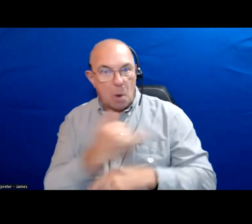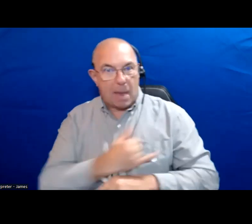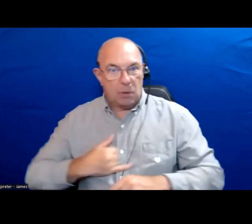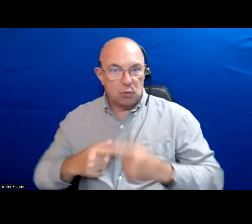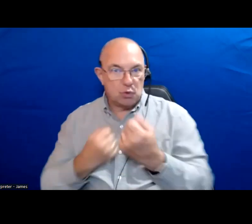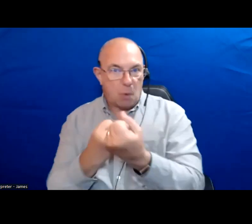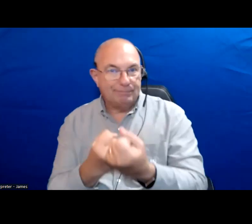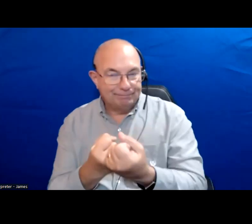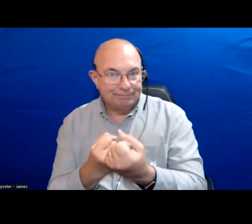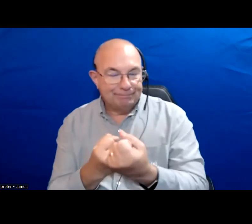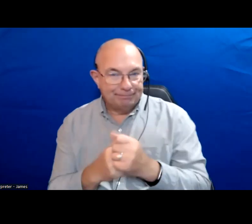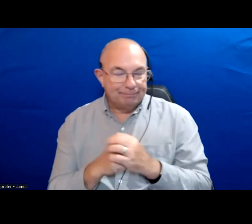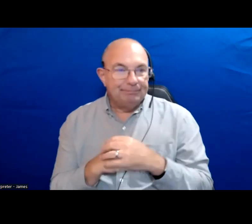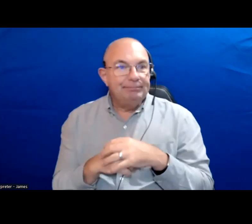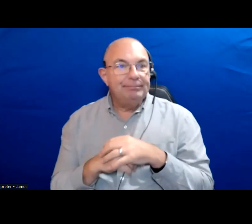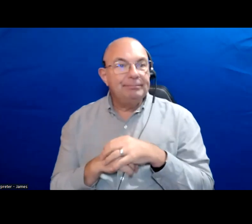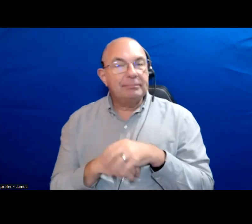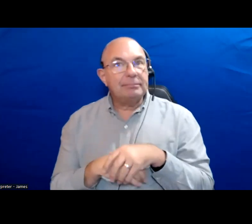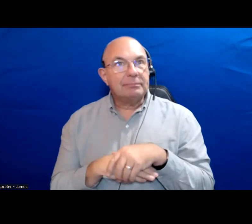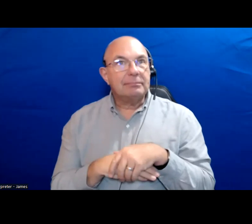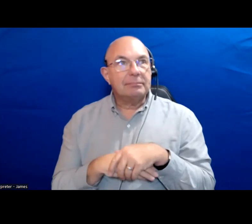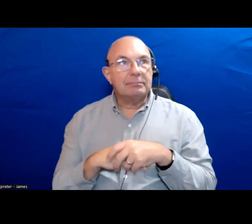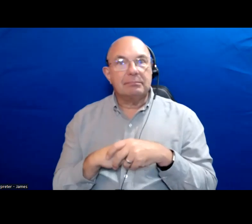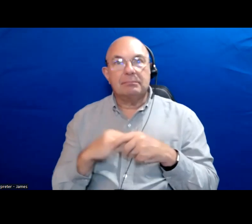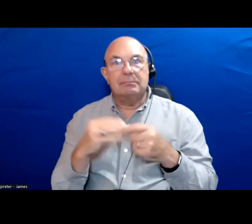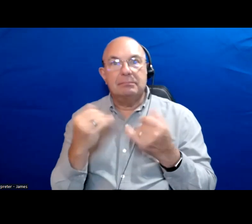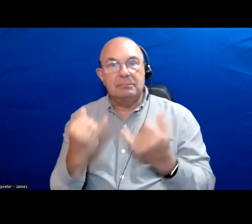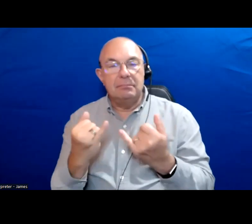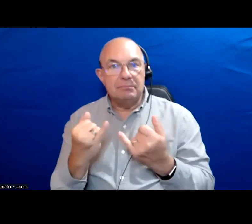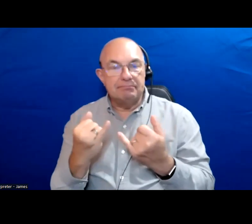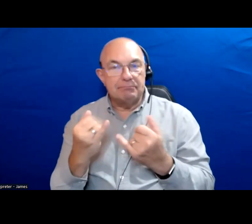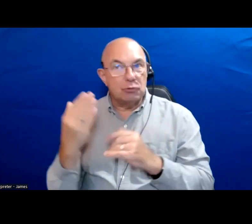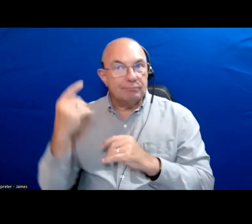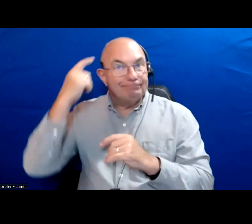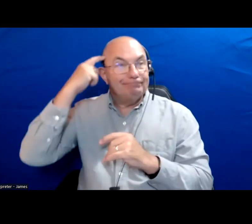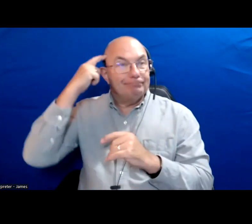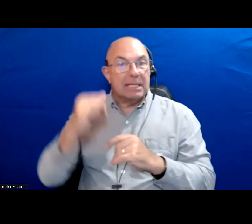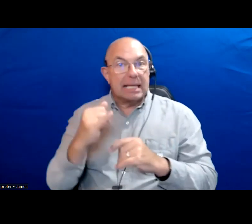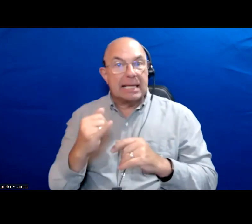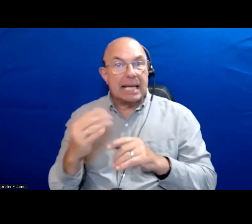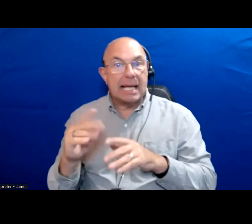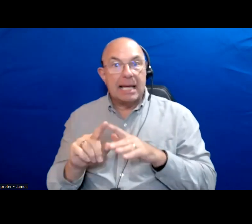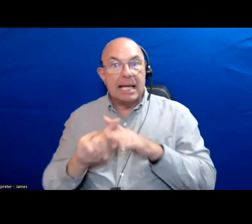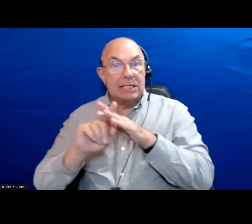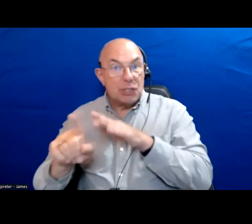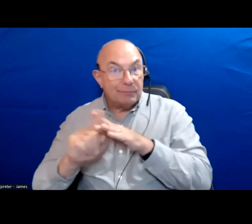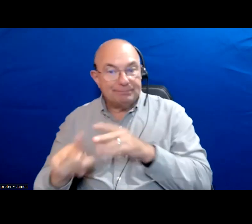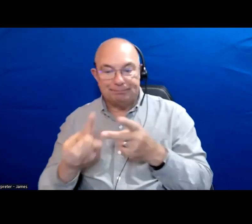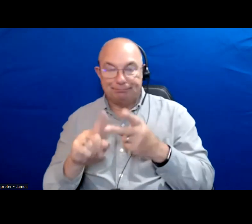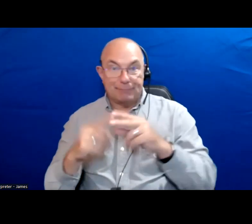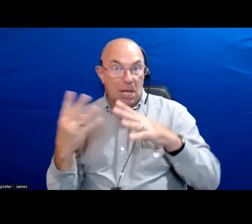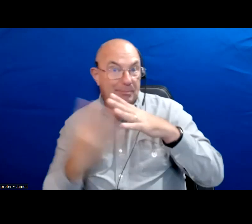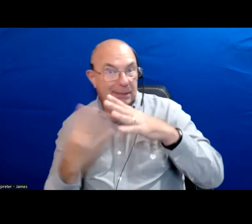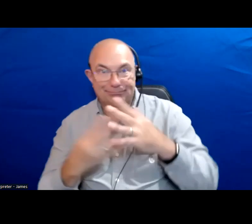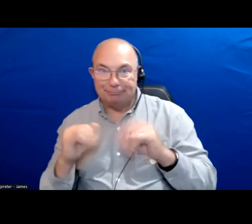But in terms of top of mind immigrants and refugees are no different than other Torontonians.